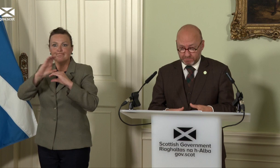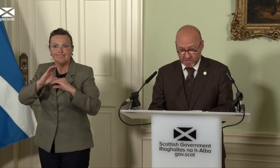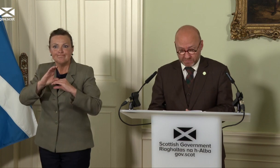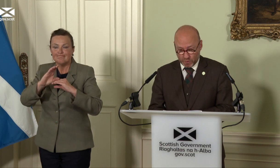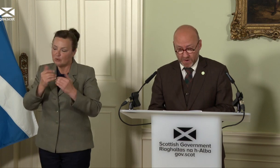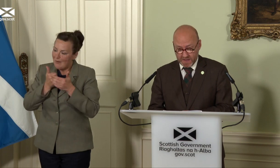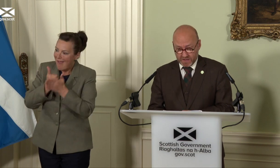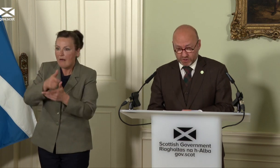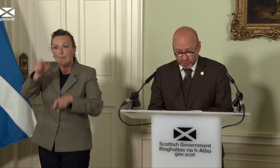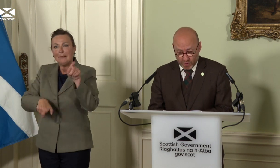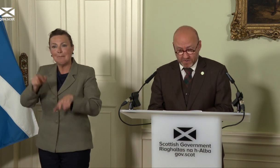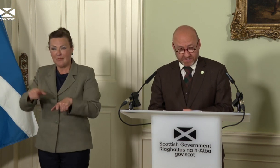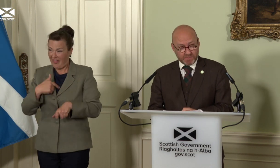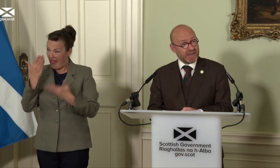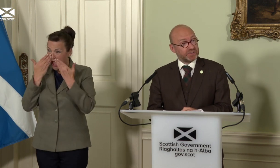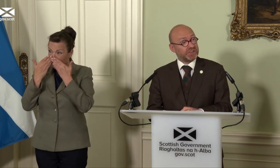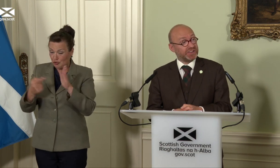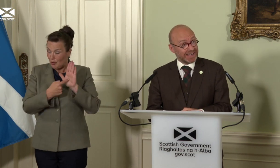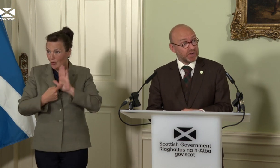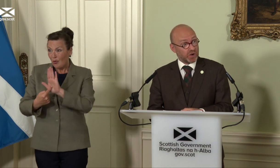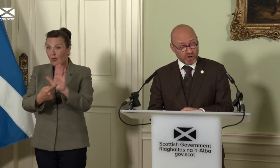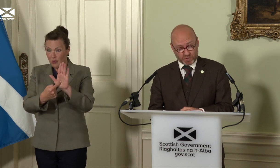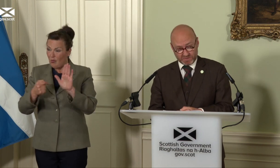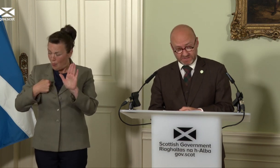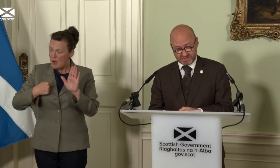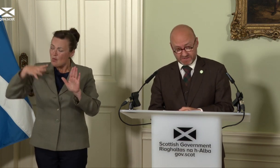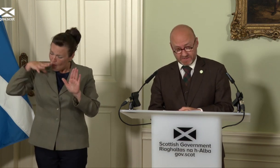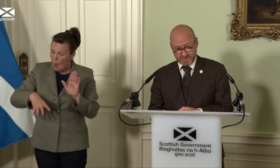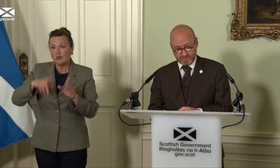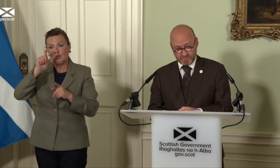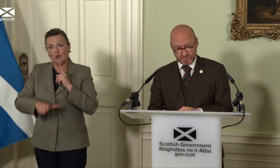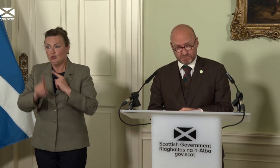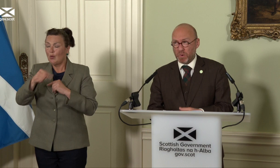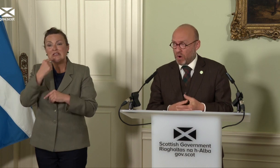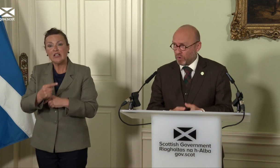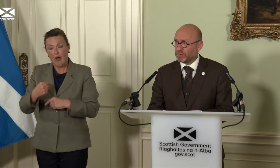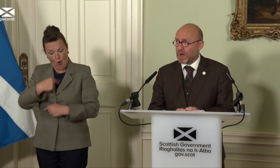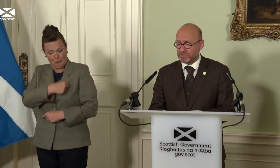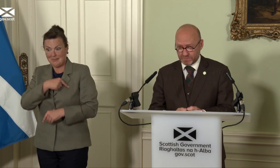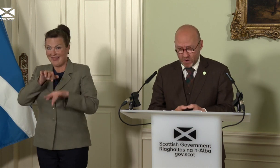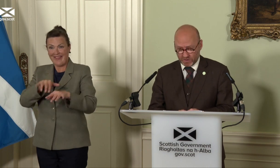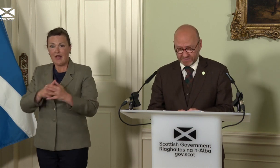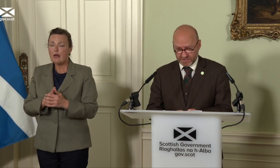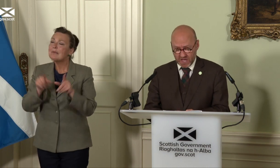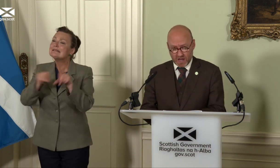much more show our determination to deliver on our promises. But we also have to be honest about